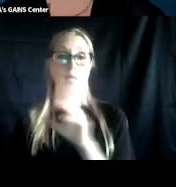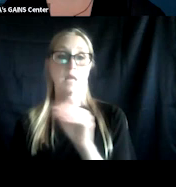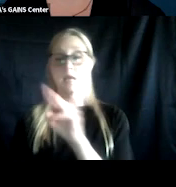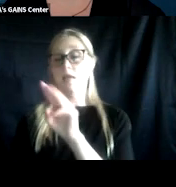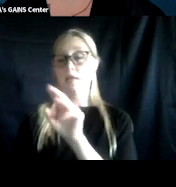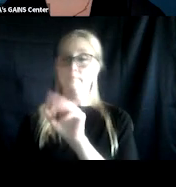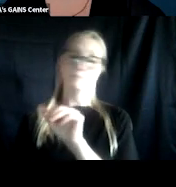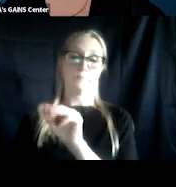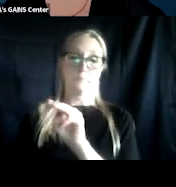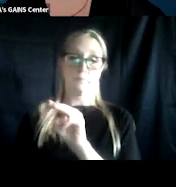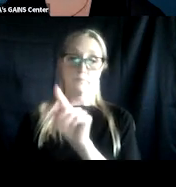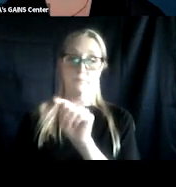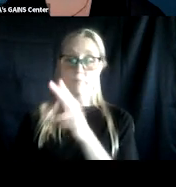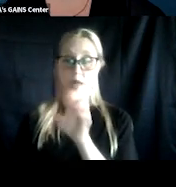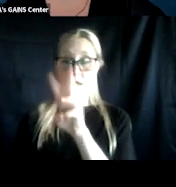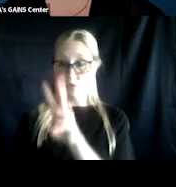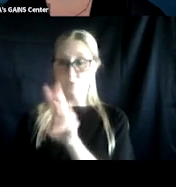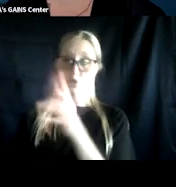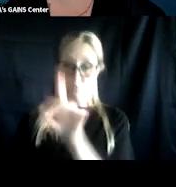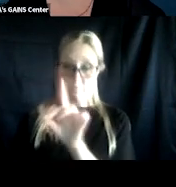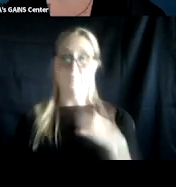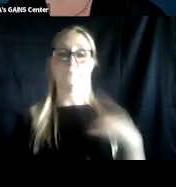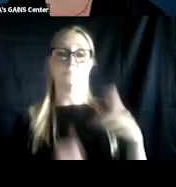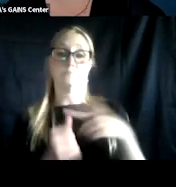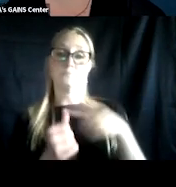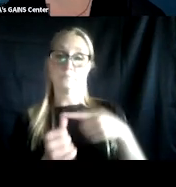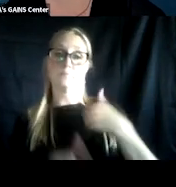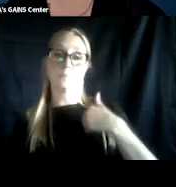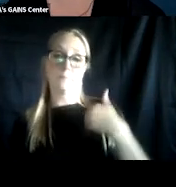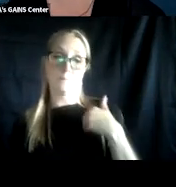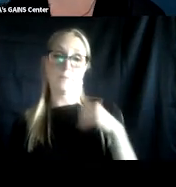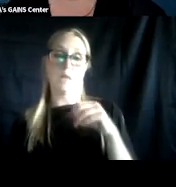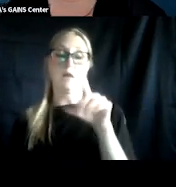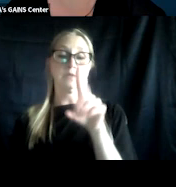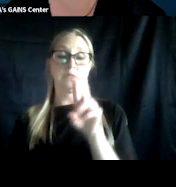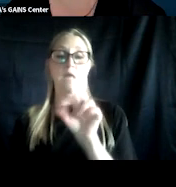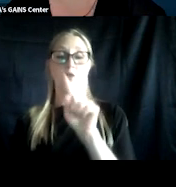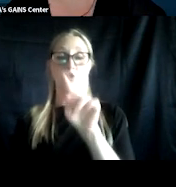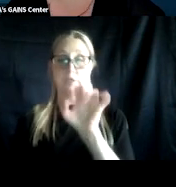I've got a couple of housekeeping items to review. First, I'm Dr. Melissa Stein, a Senior Research Associate at Policy Research Associates